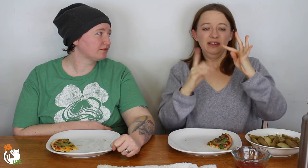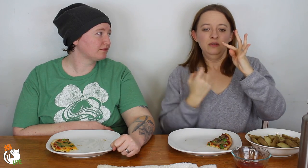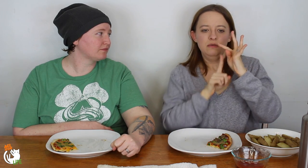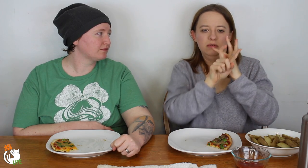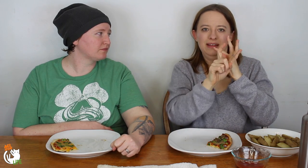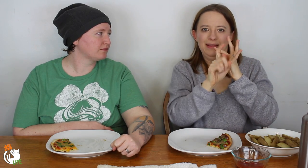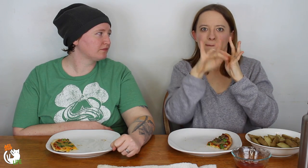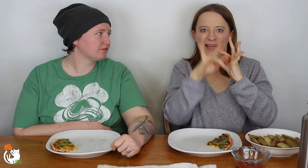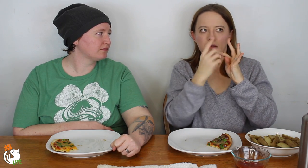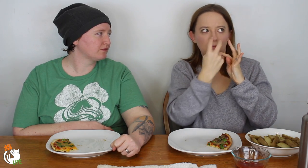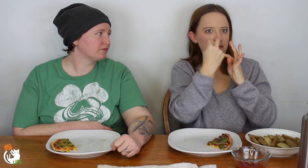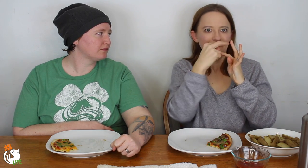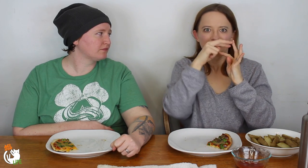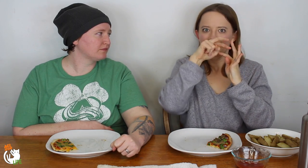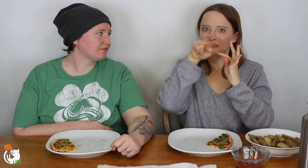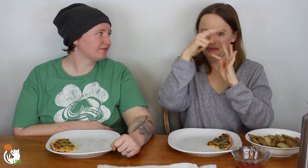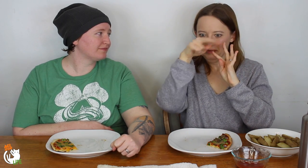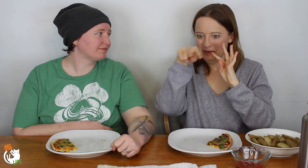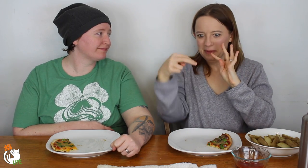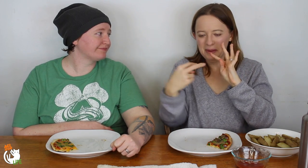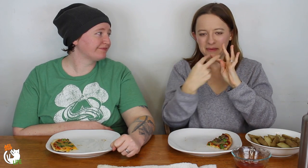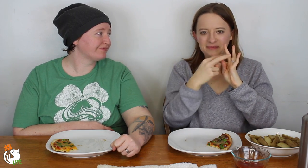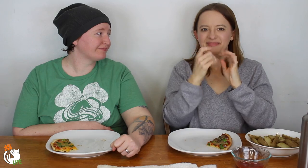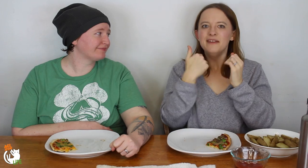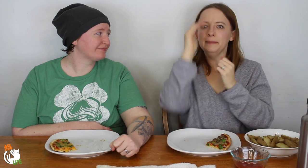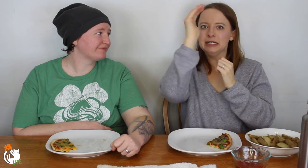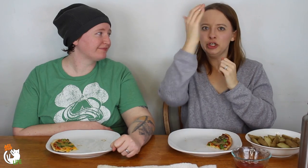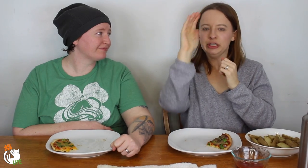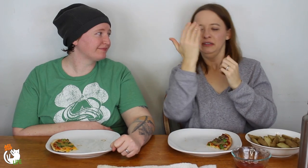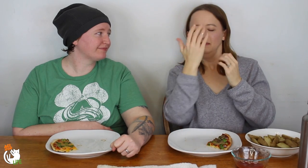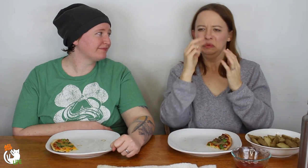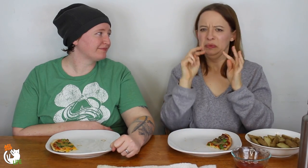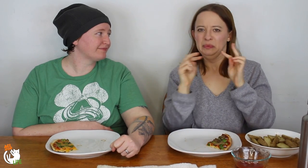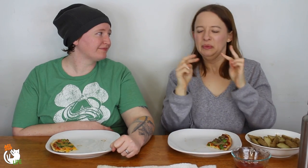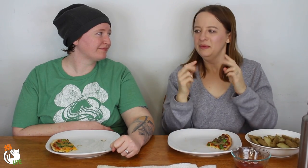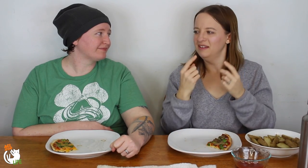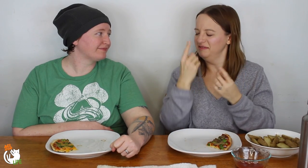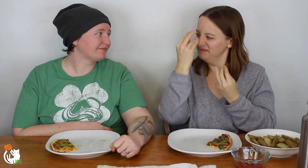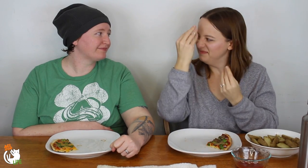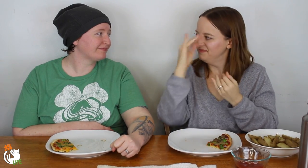You're suppose to go into the middle and look around and read all of the things and it also had a mirror too.